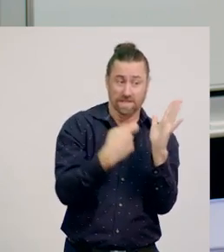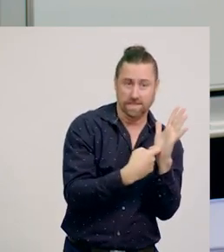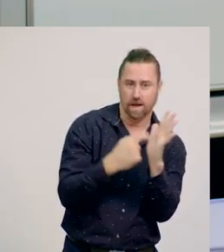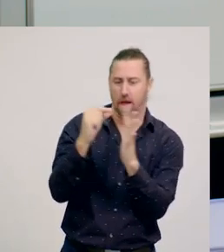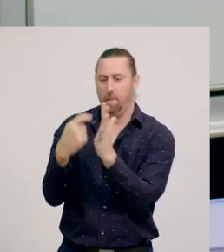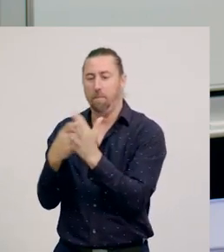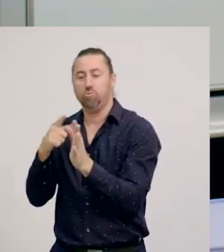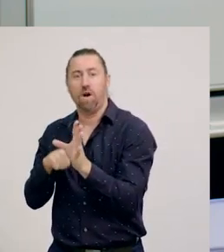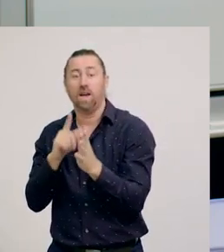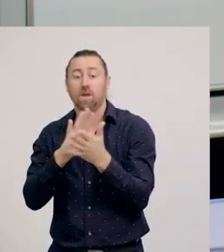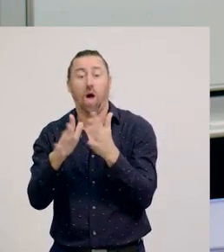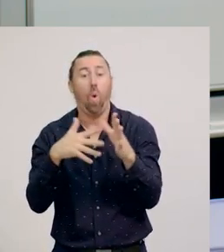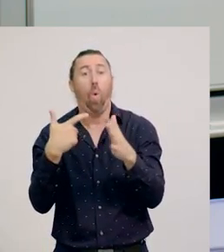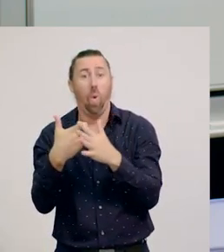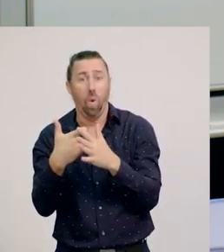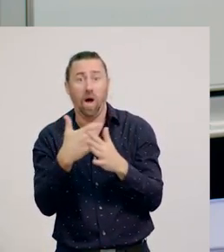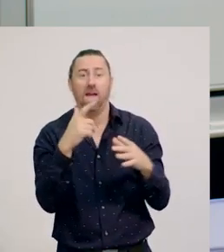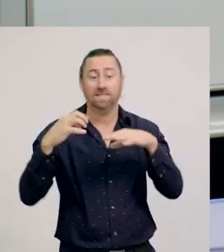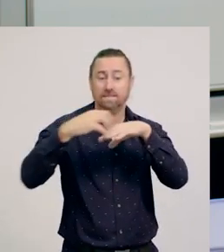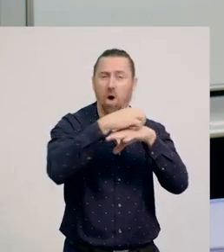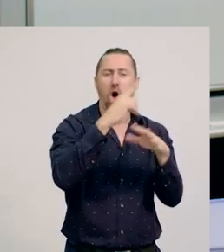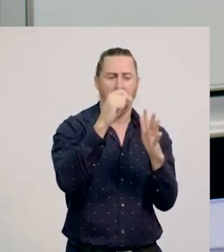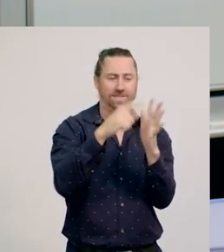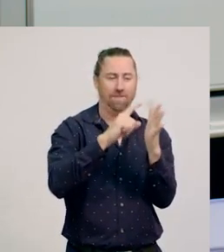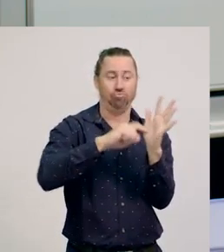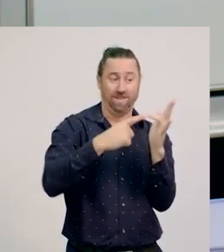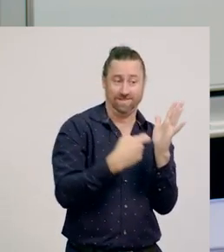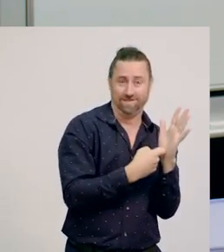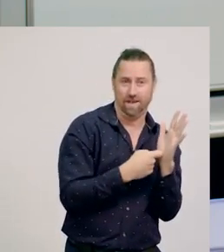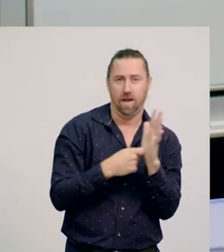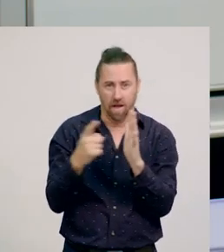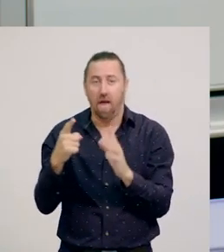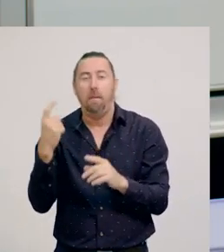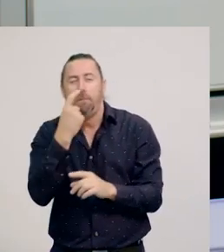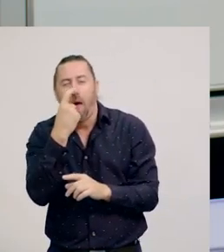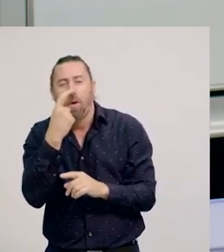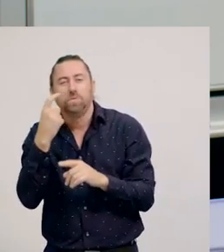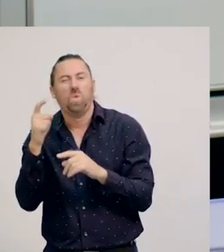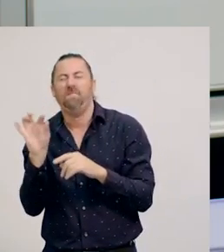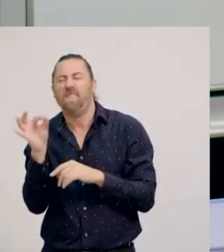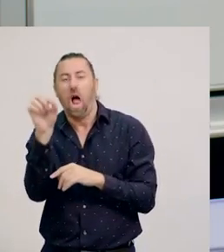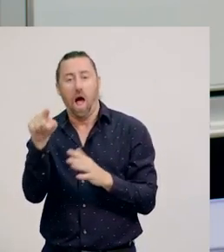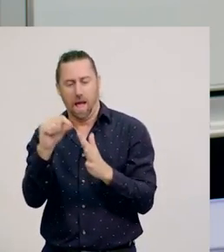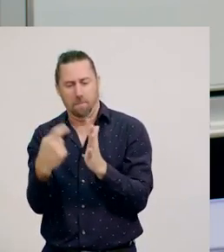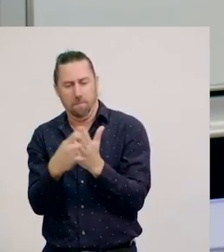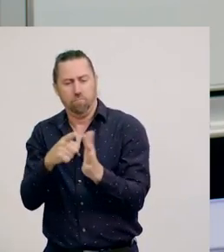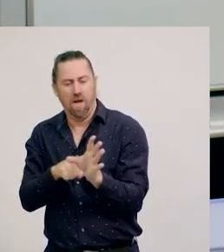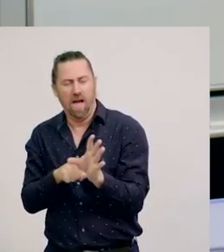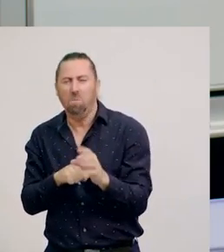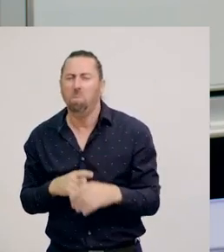The hawk and spider are predators, and the mouse and fly are their prey. You may have heard the term ‘a balance of nature’.